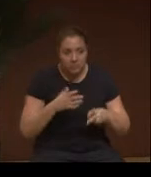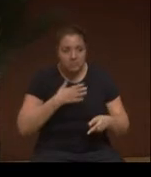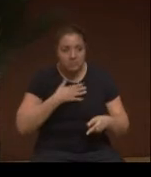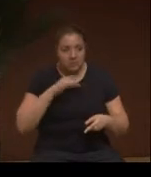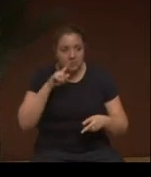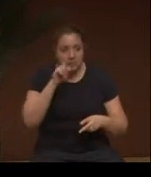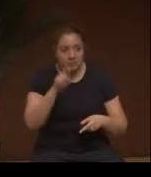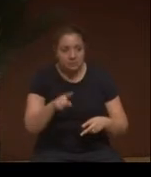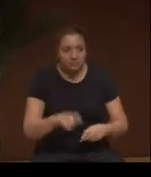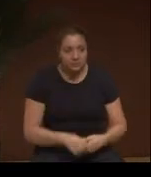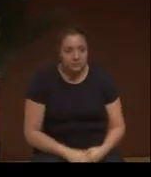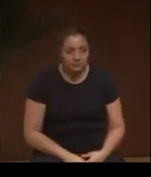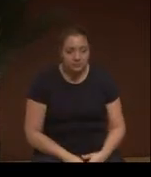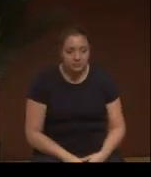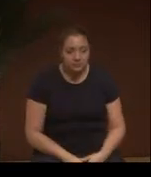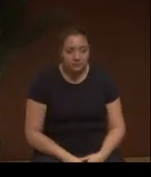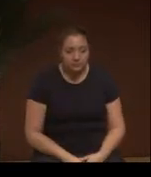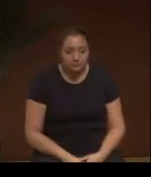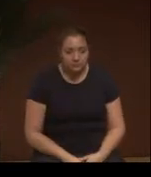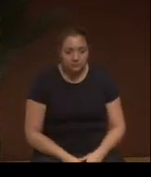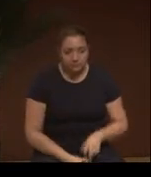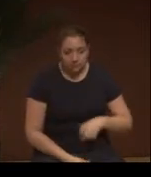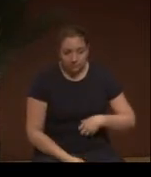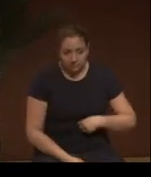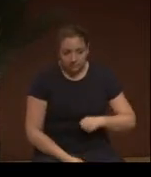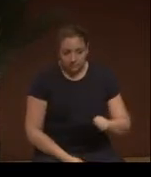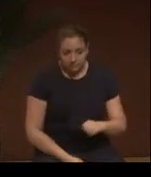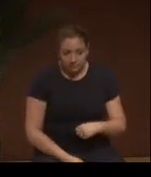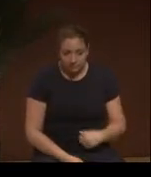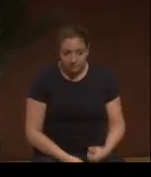My question is, and I'm sorry for not introducing myself,